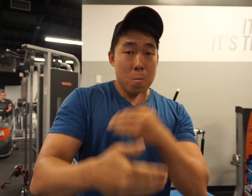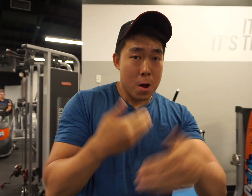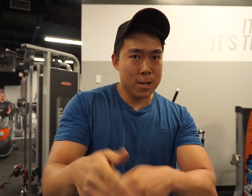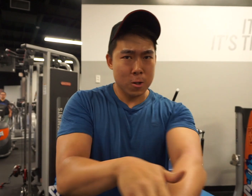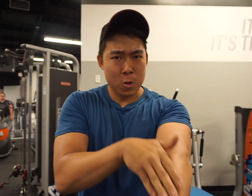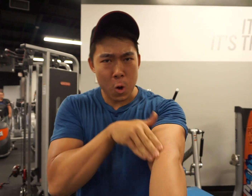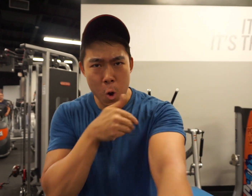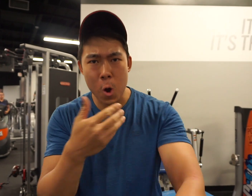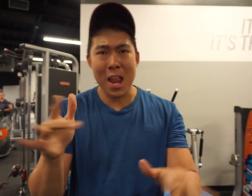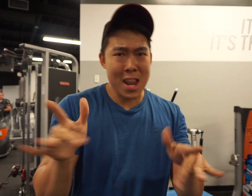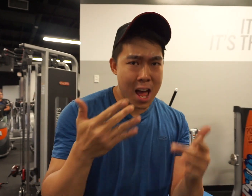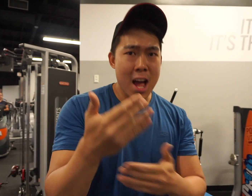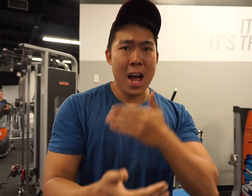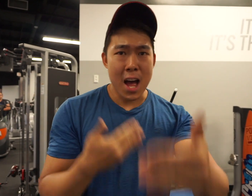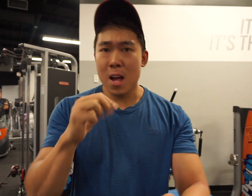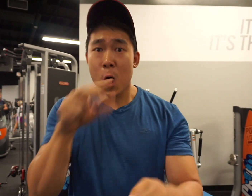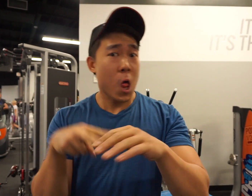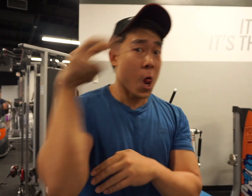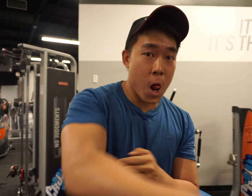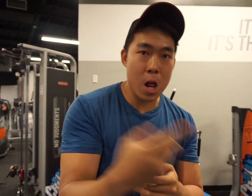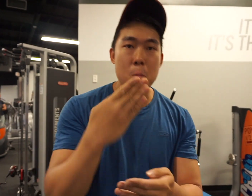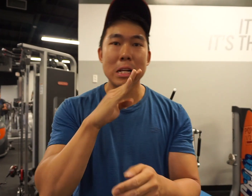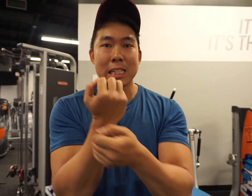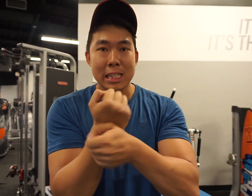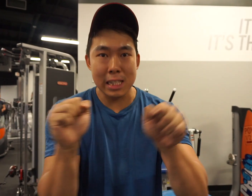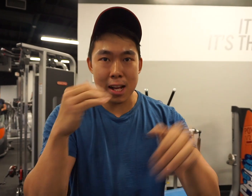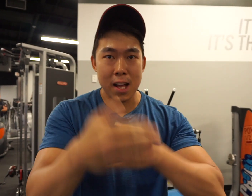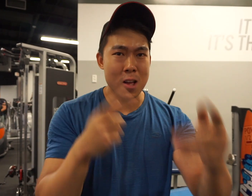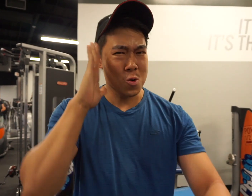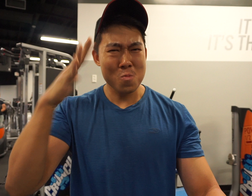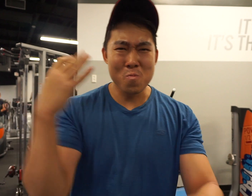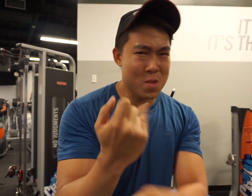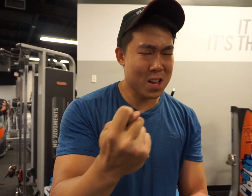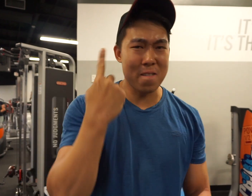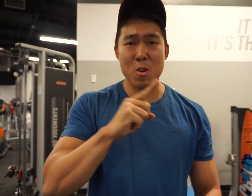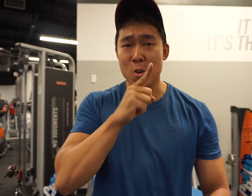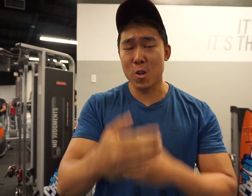There’s no shame in going slowly and progressing safely. You’ll make it for sure.